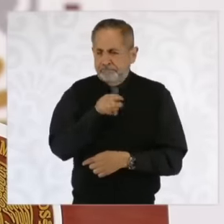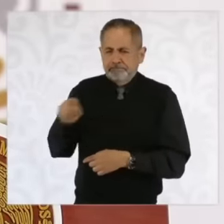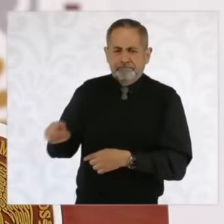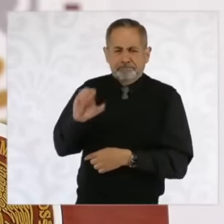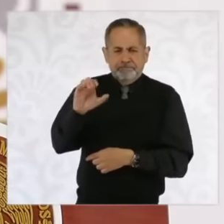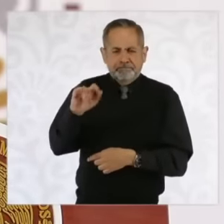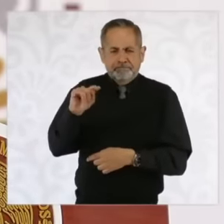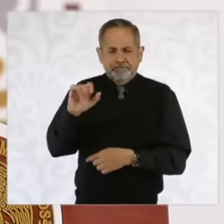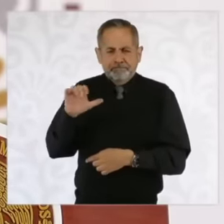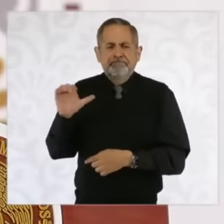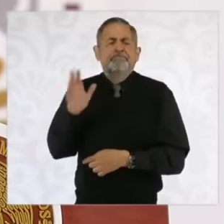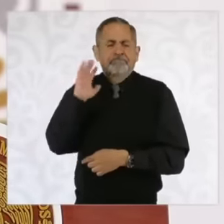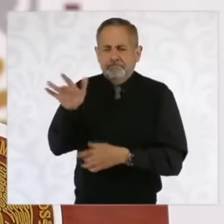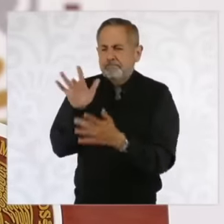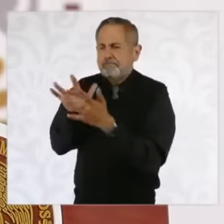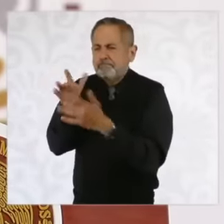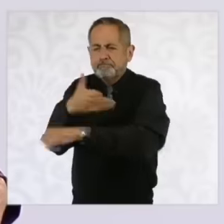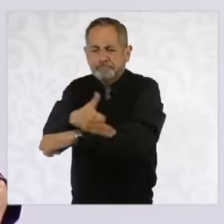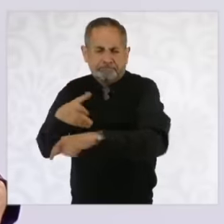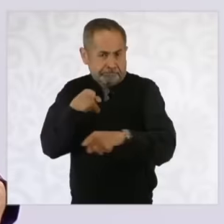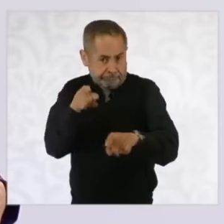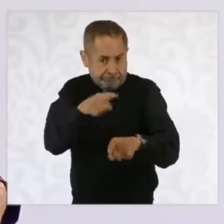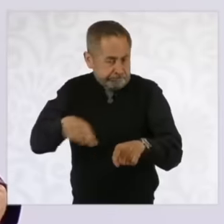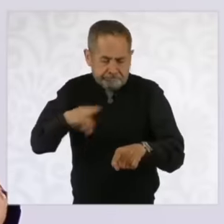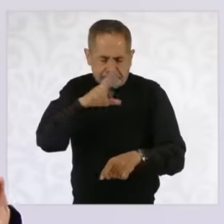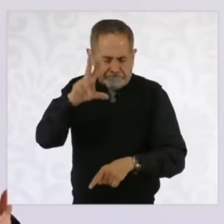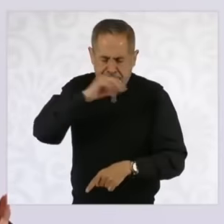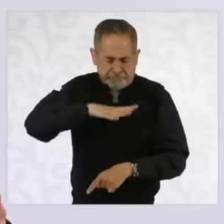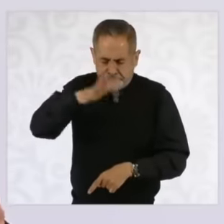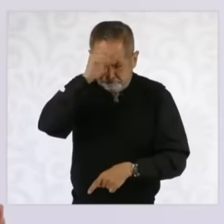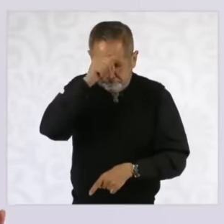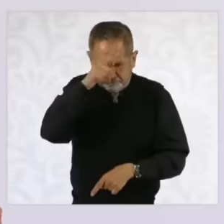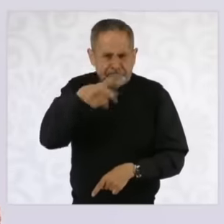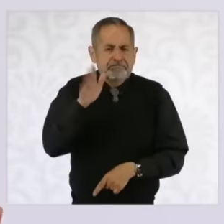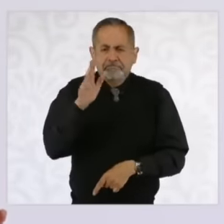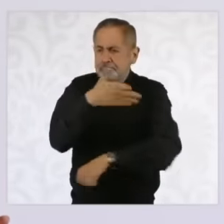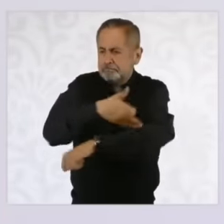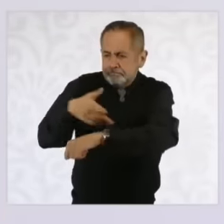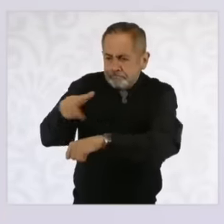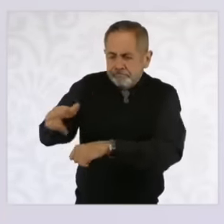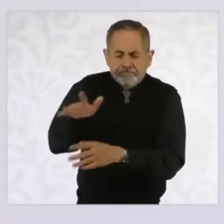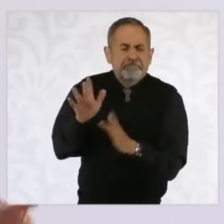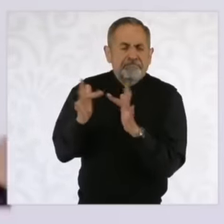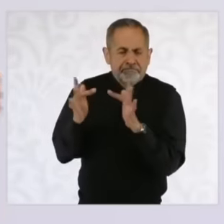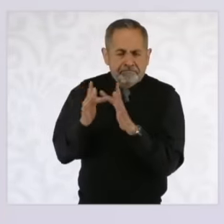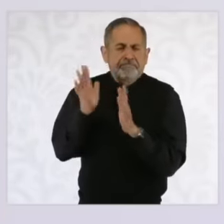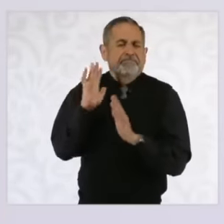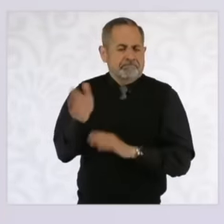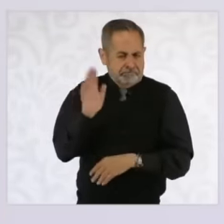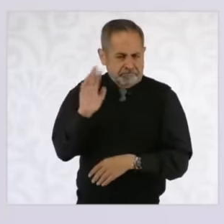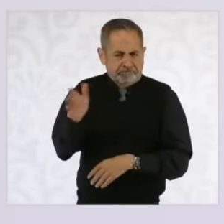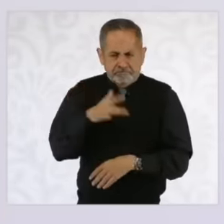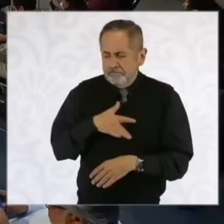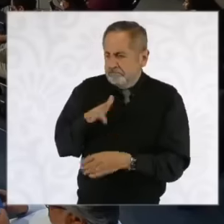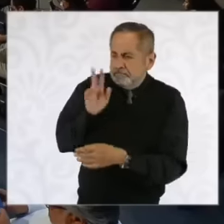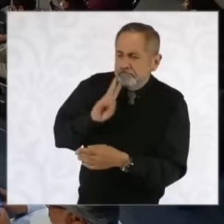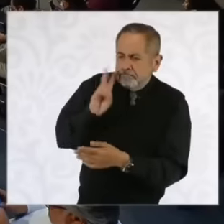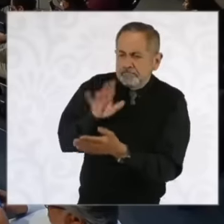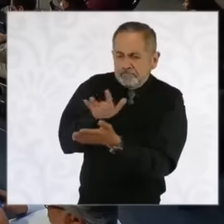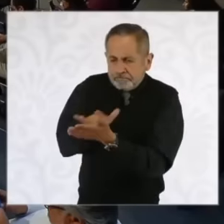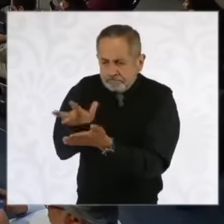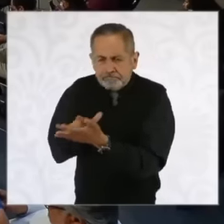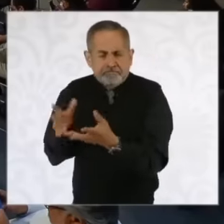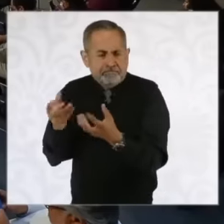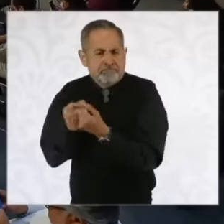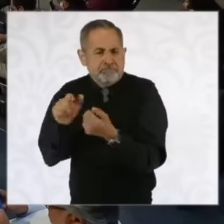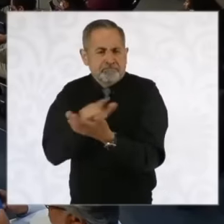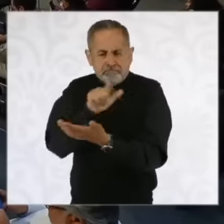and we are in contact with the family to be able to support both legally and in whatever way is